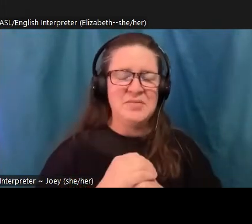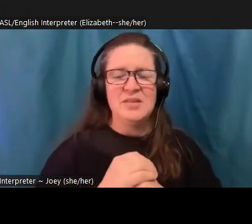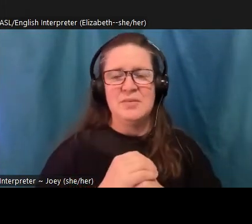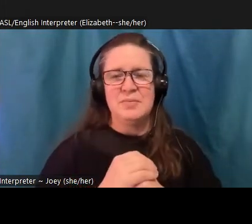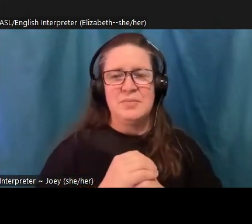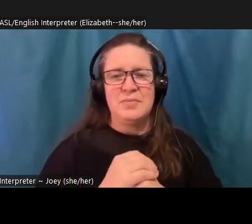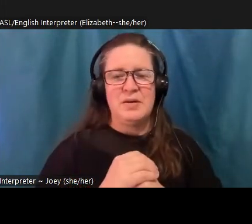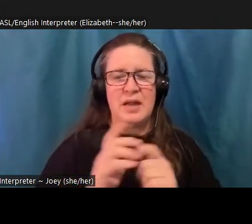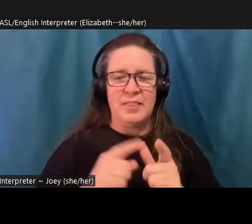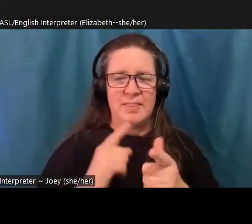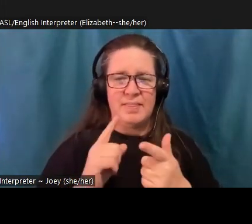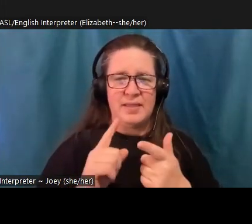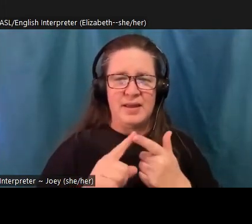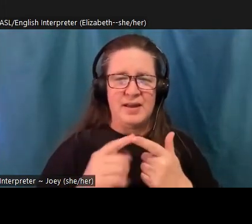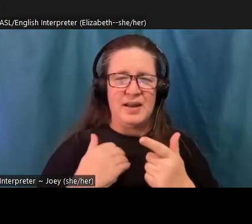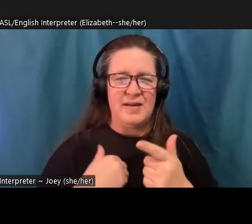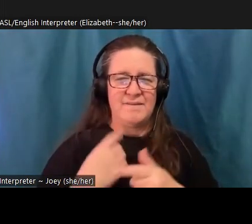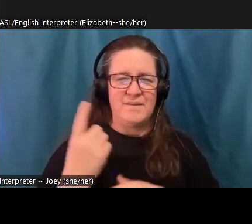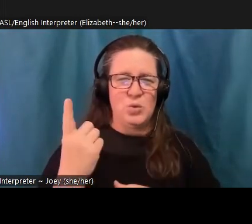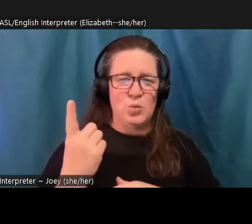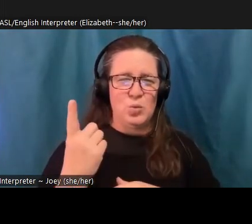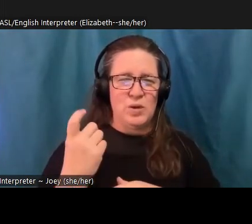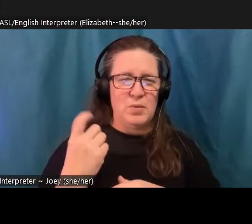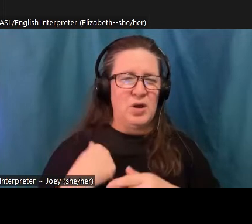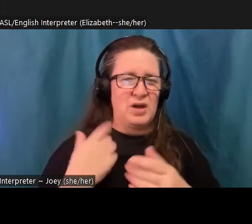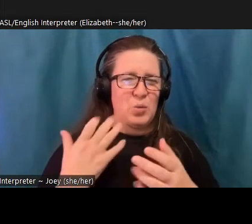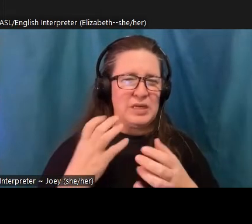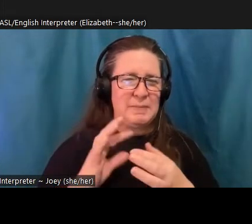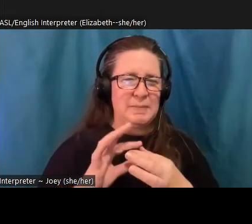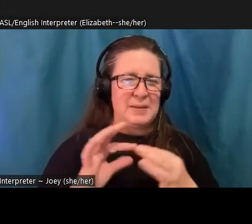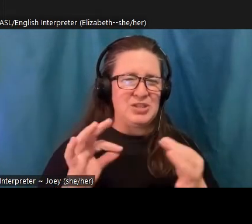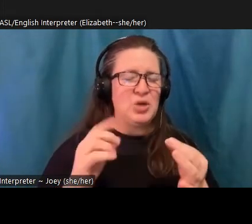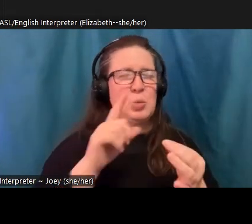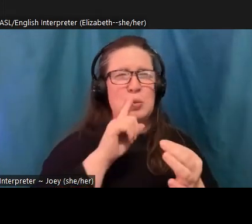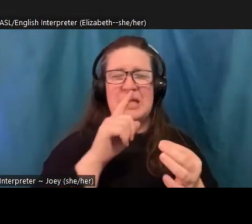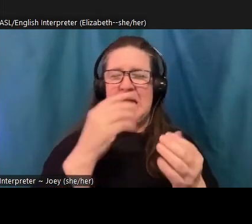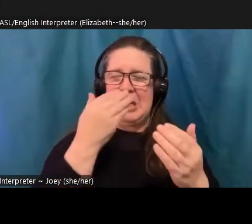And then I have I have one more on the slide. I'm not as familiar with this one. I think this book is just about to come